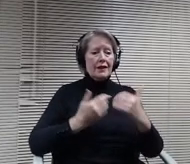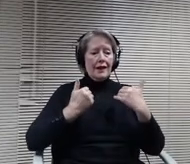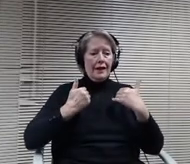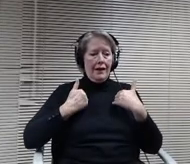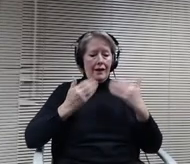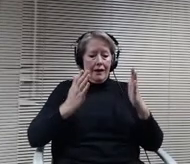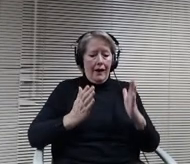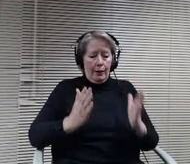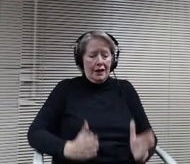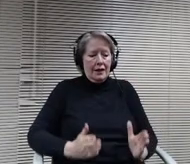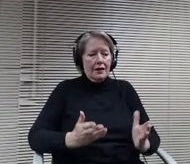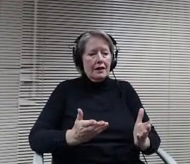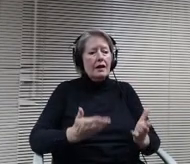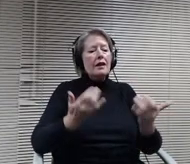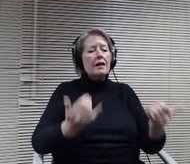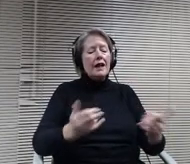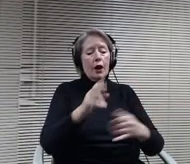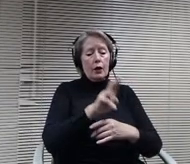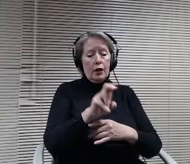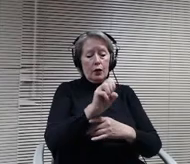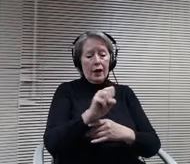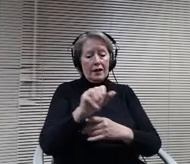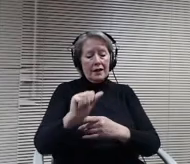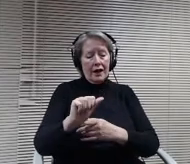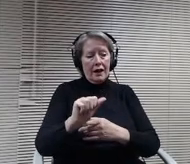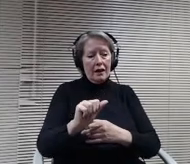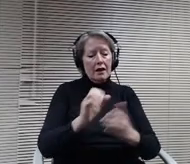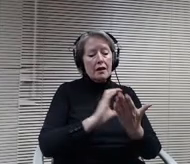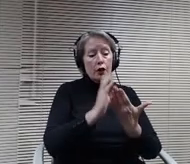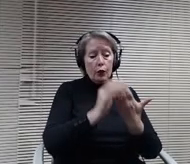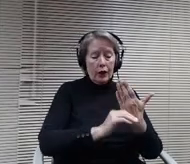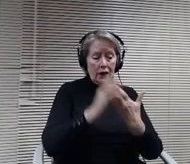The curriculum will include the following contributions of all